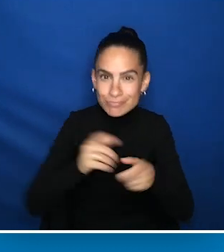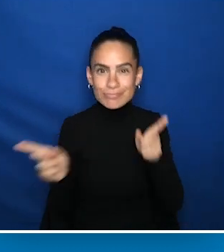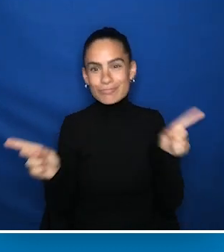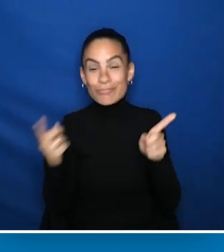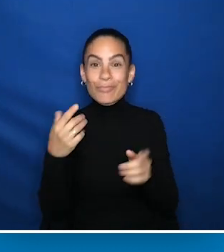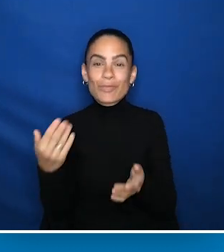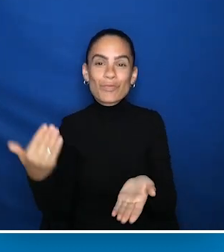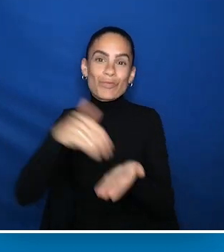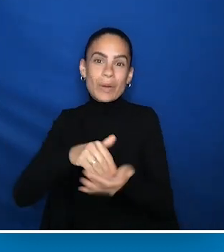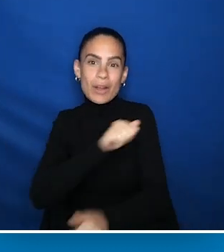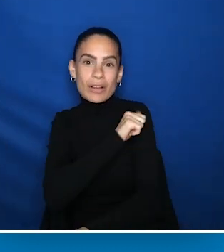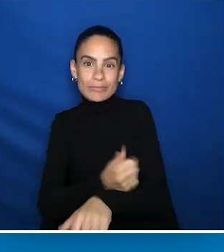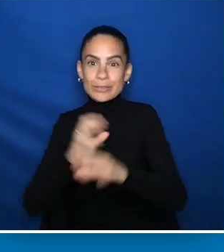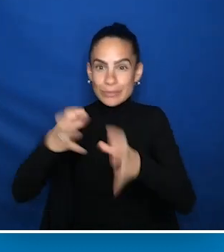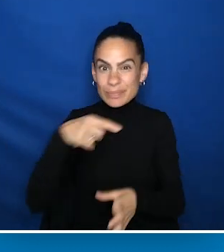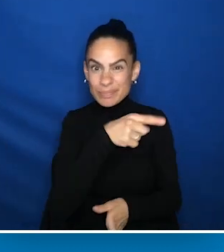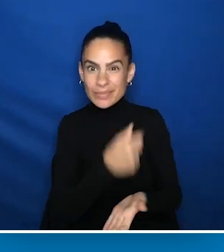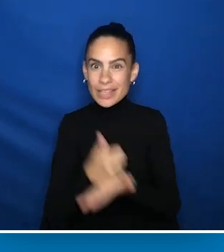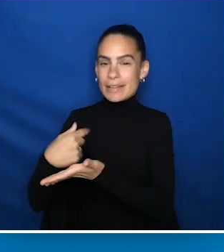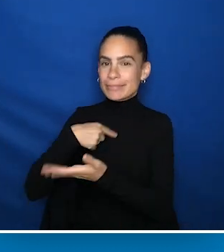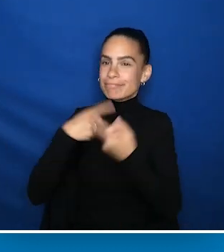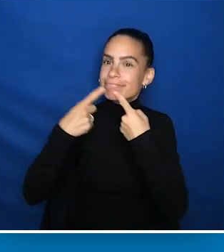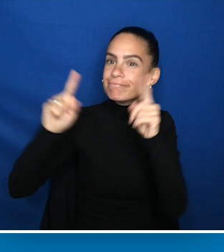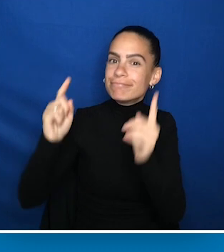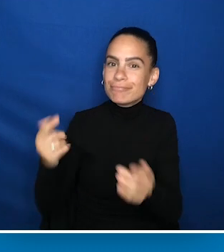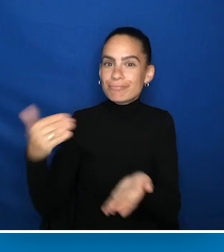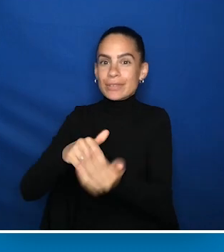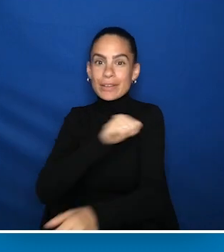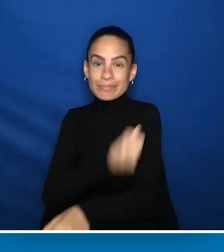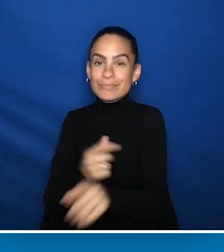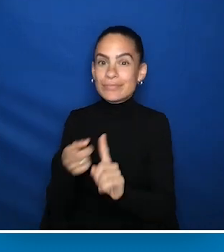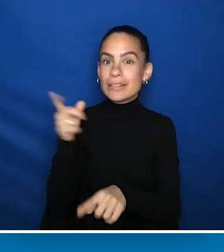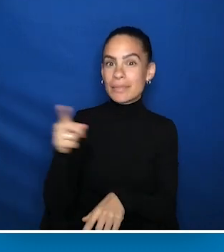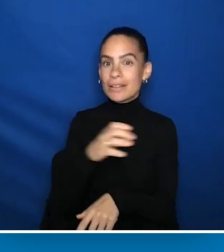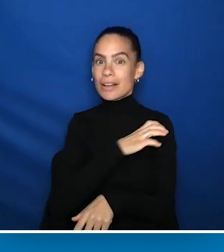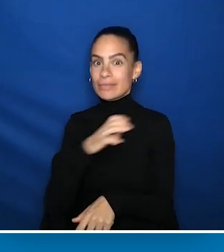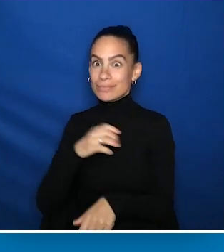to our successful reauthorization by Congress in 2019. As you know, included in